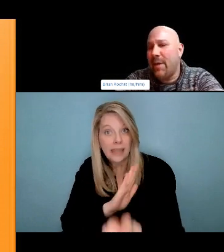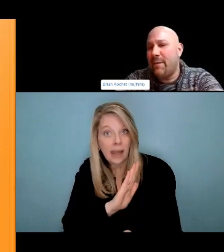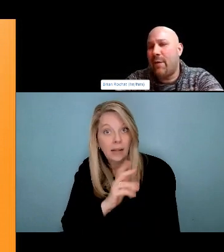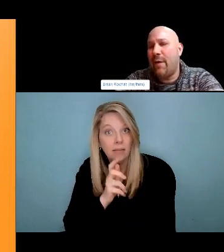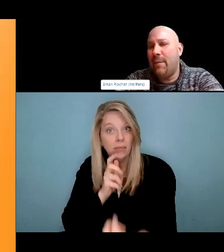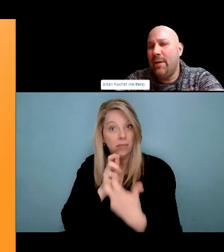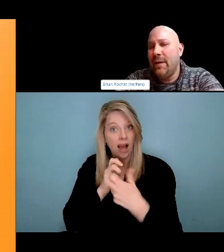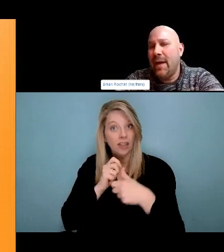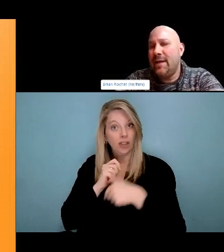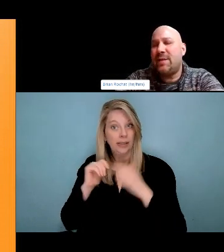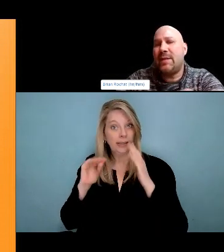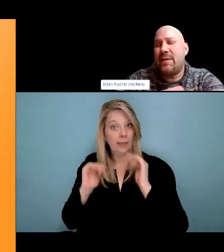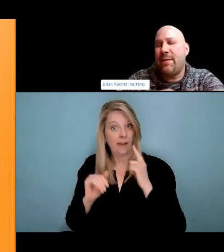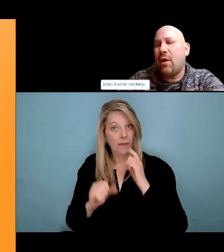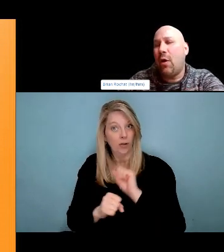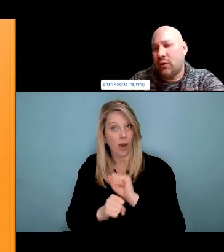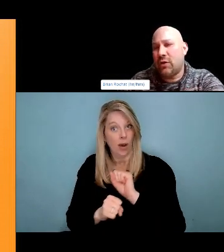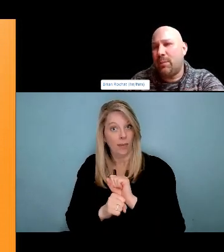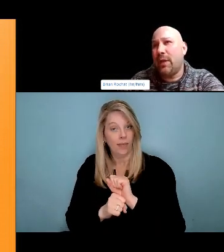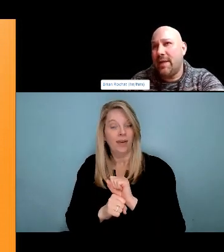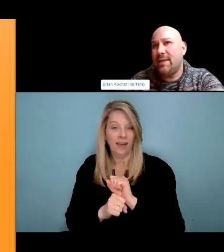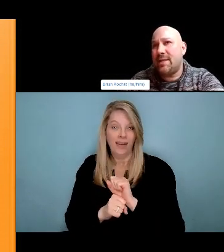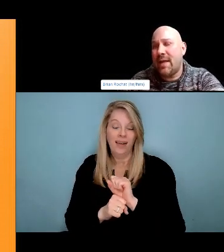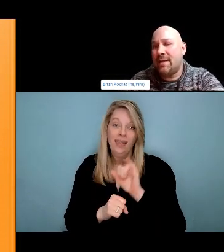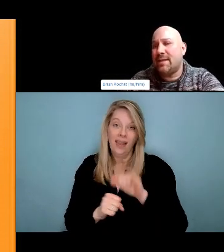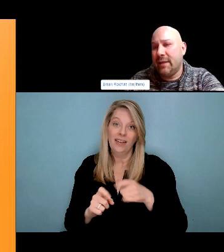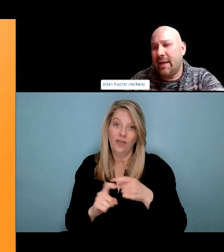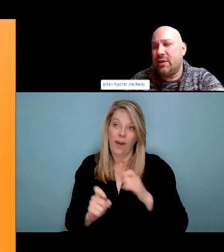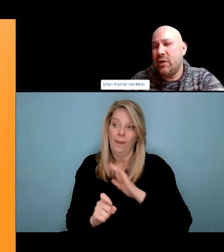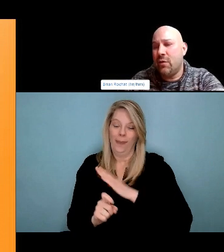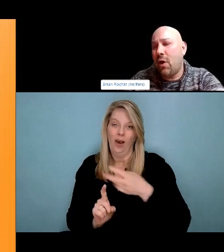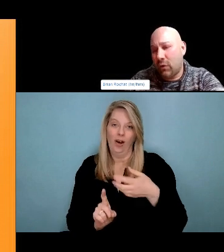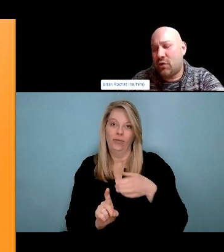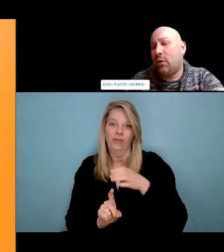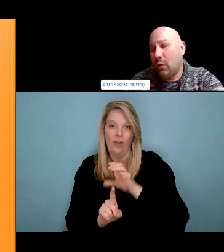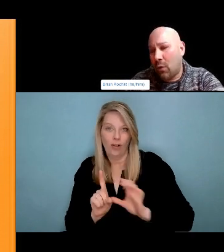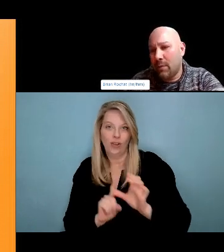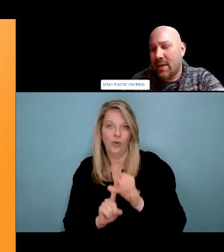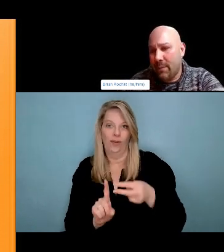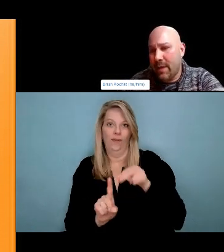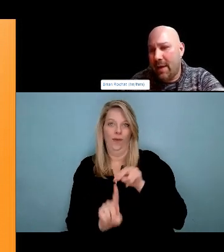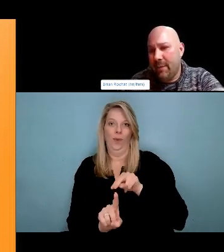to think about harm reduction maybe in a different way.